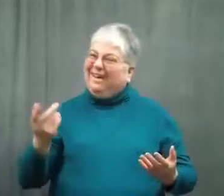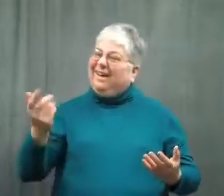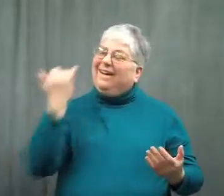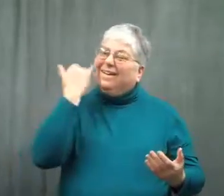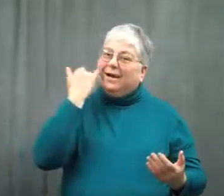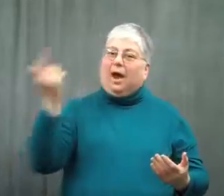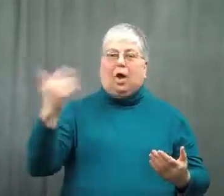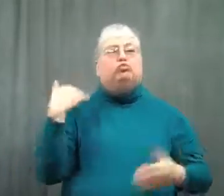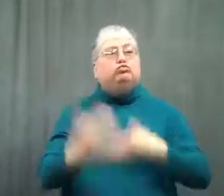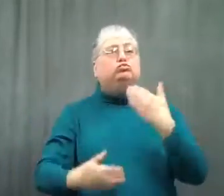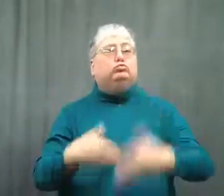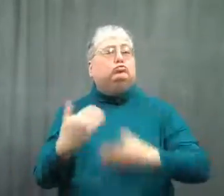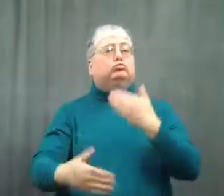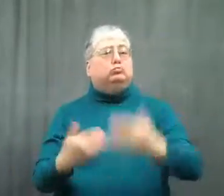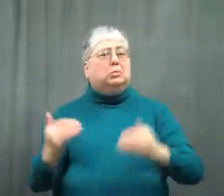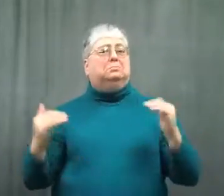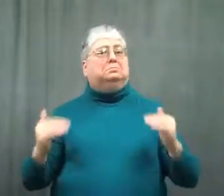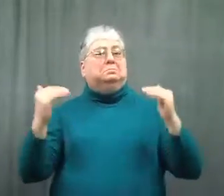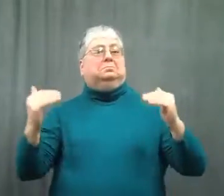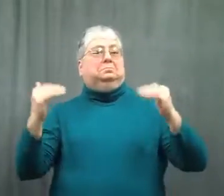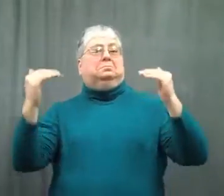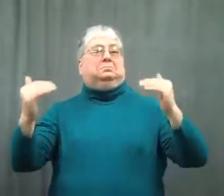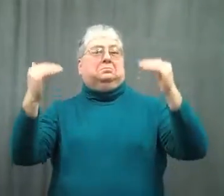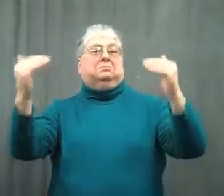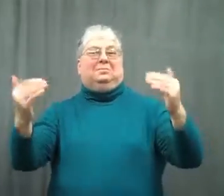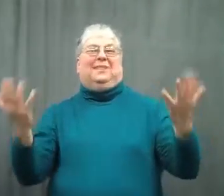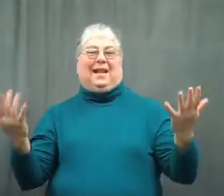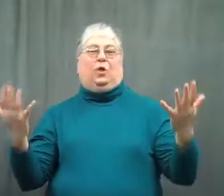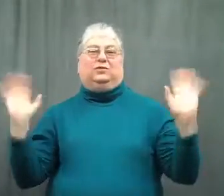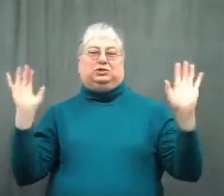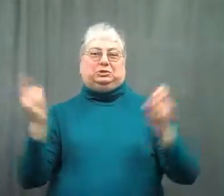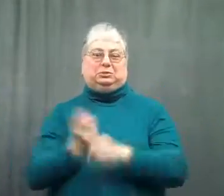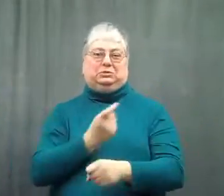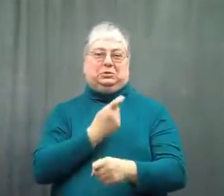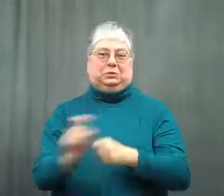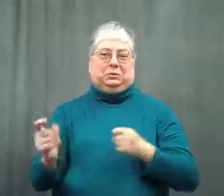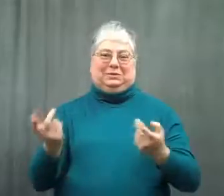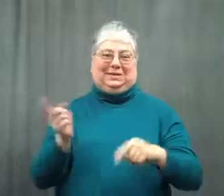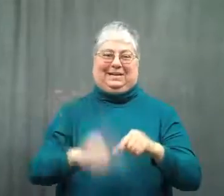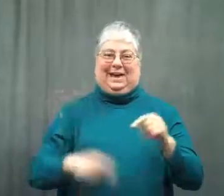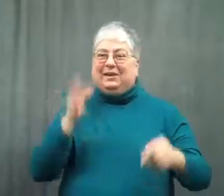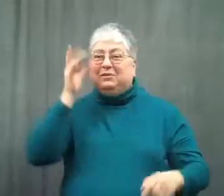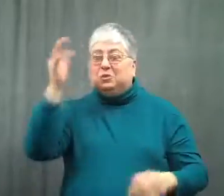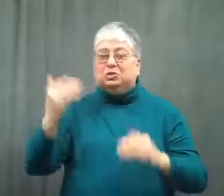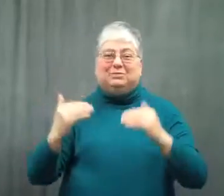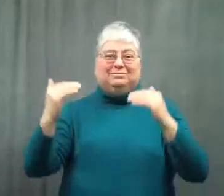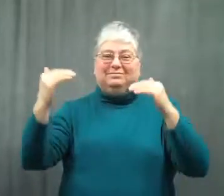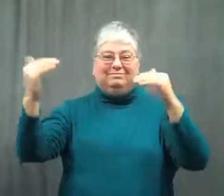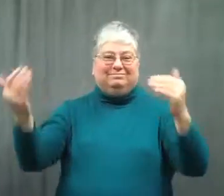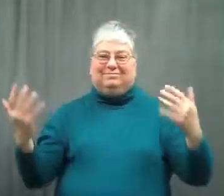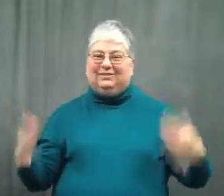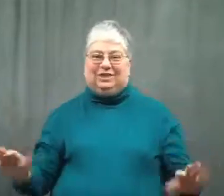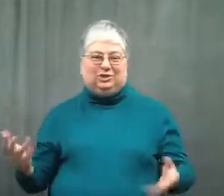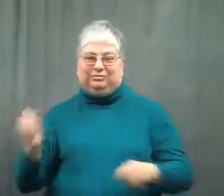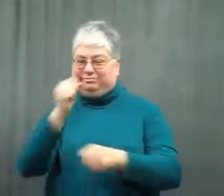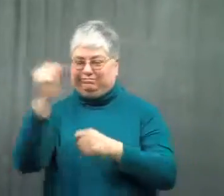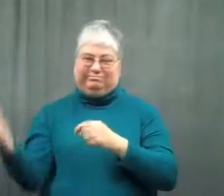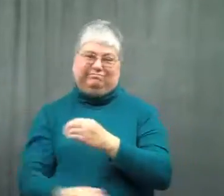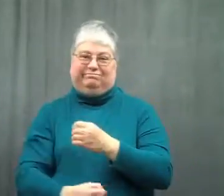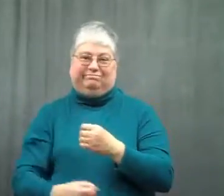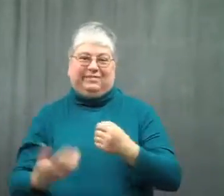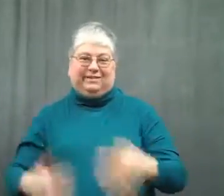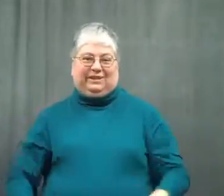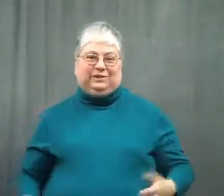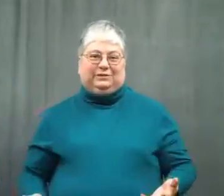He had been advancing in his career, and now that is gone. He's working a desk job.